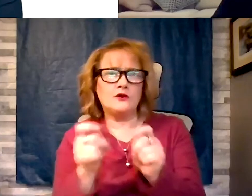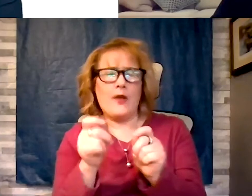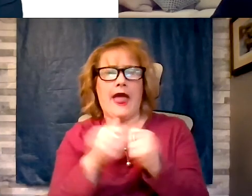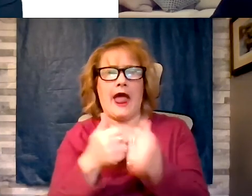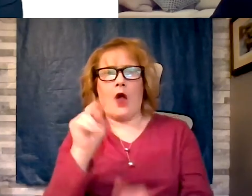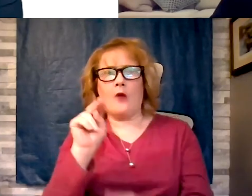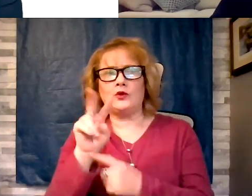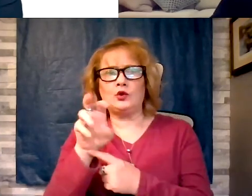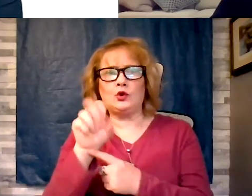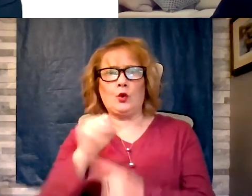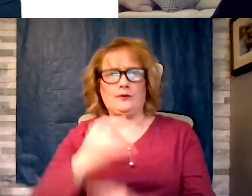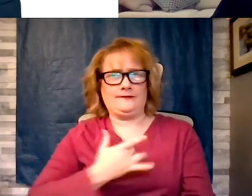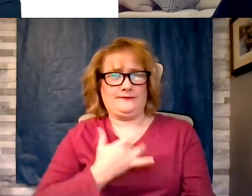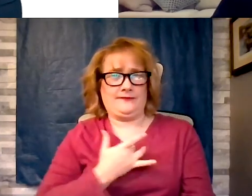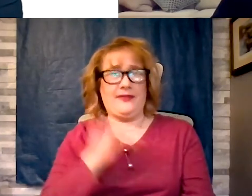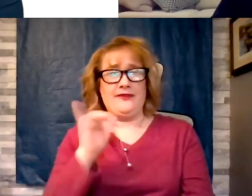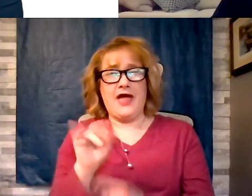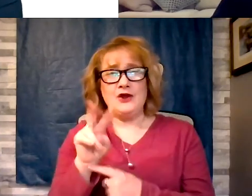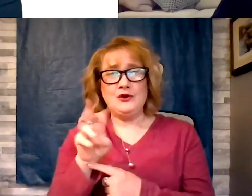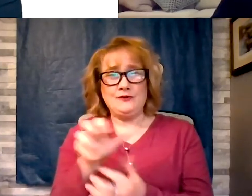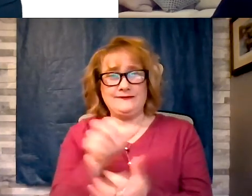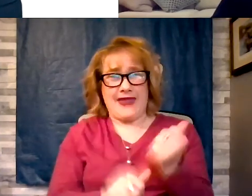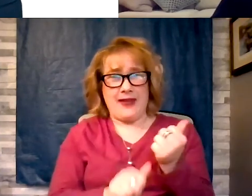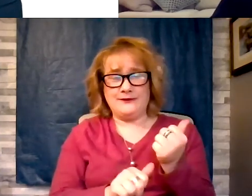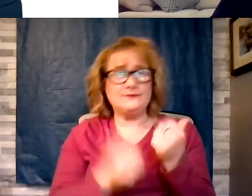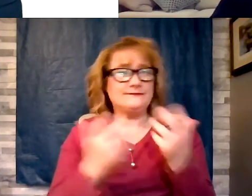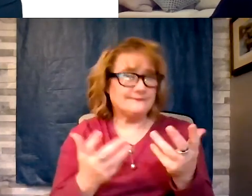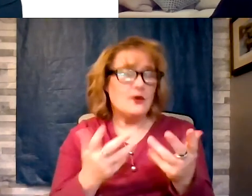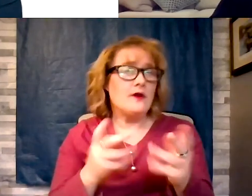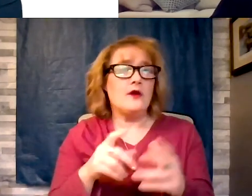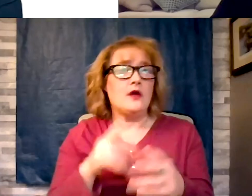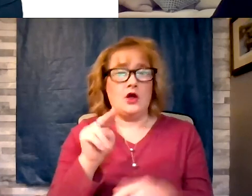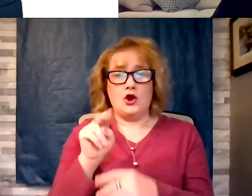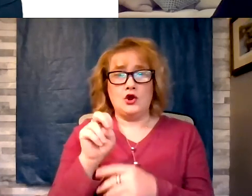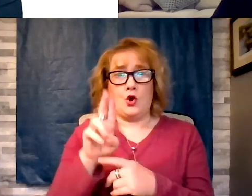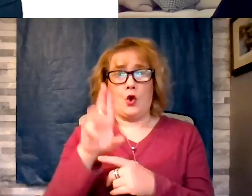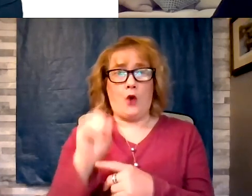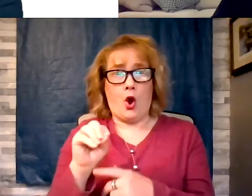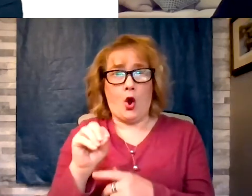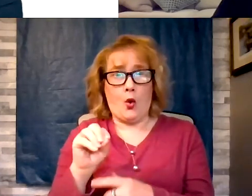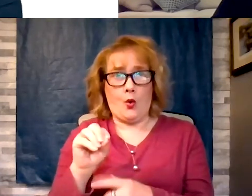have to say what are we saying, we are saying neuropath, nerve disease. We are saying these